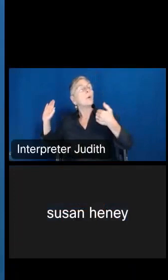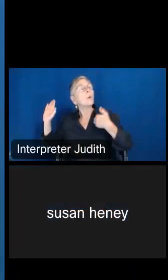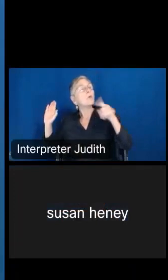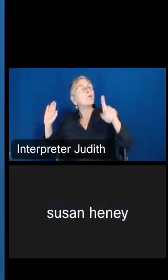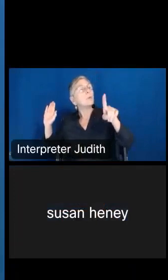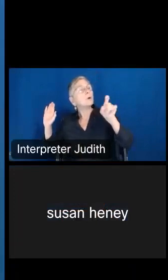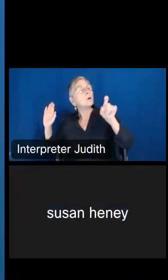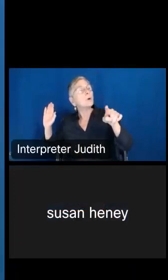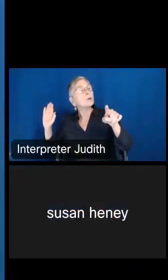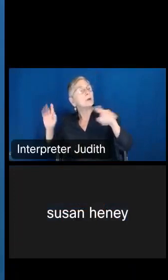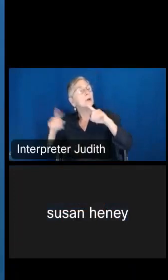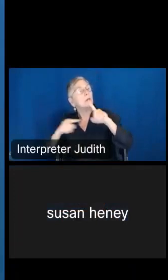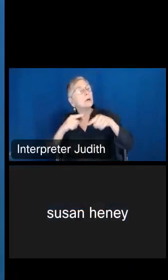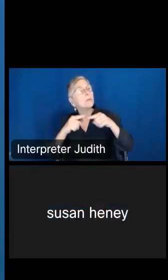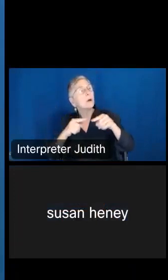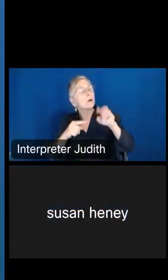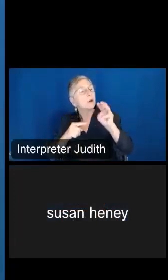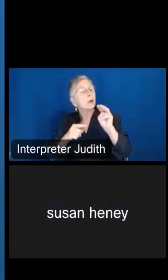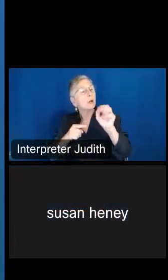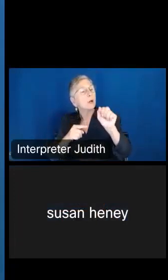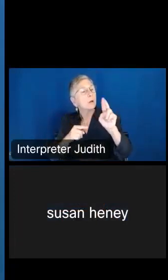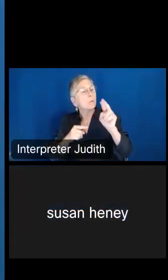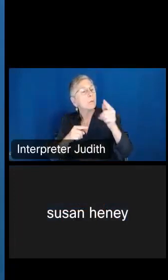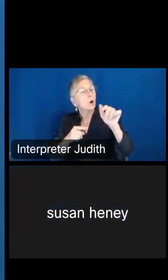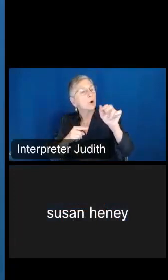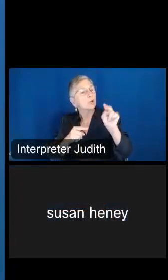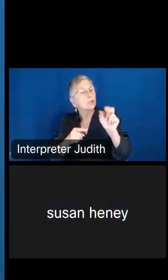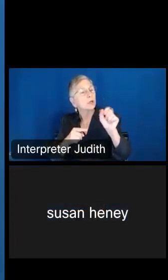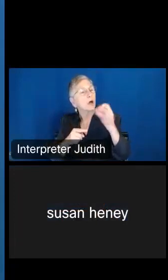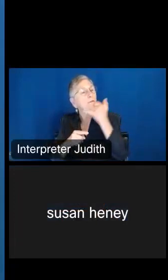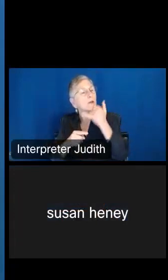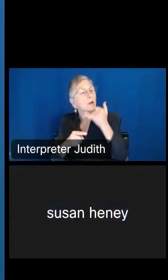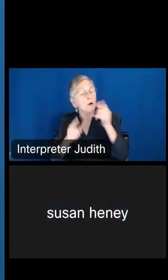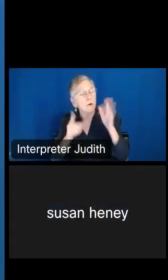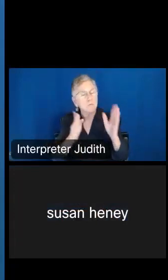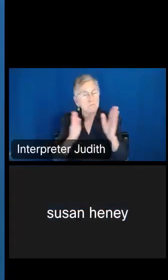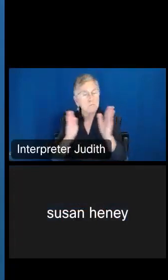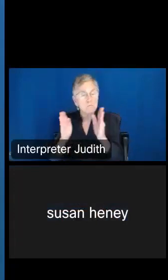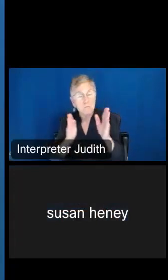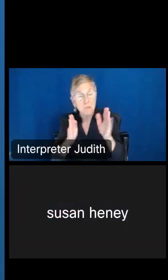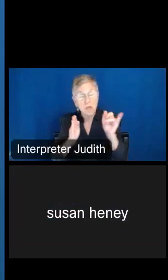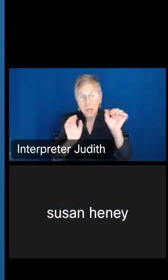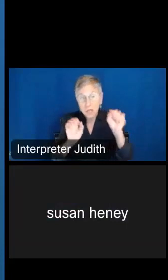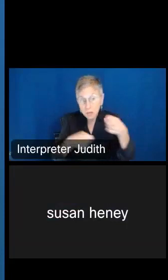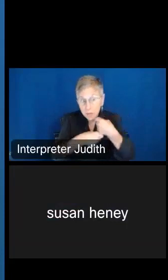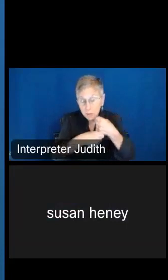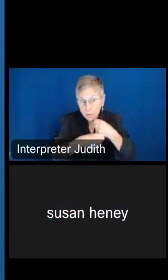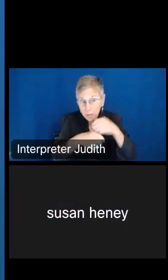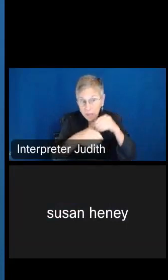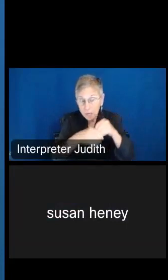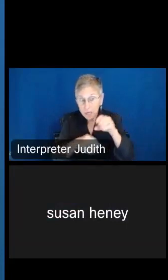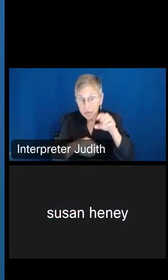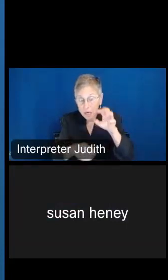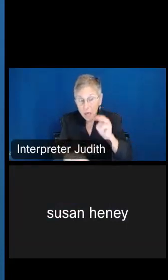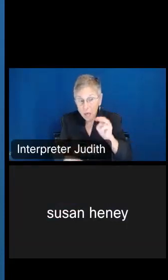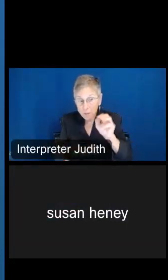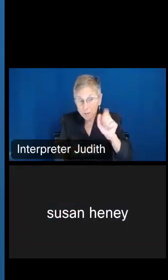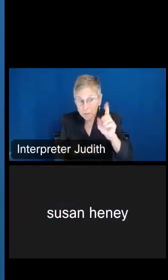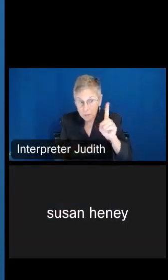It was about margin of errors, and if those can be generated on MDAT. And then is there